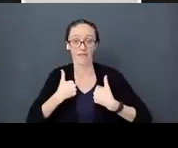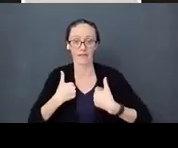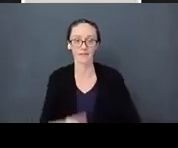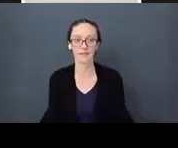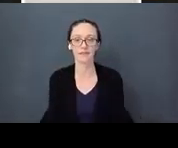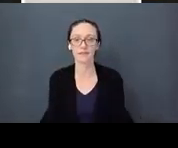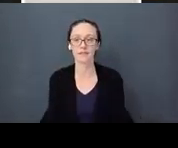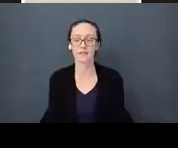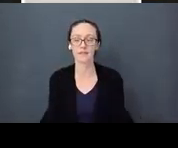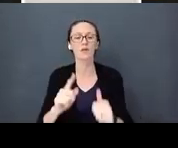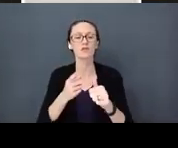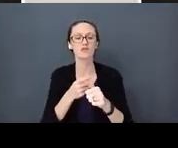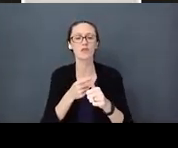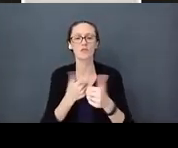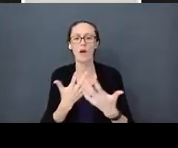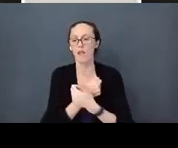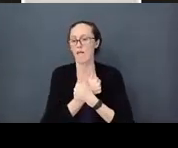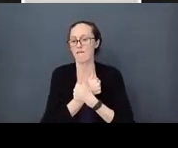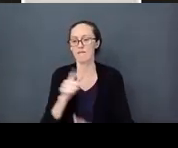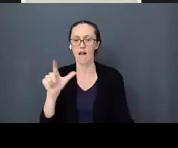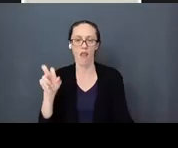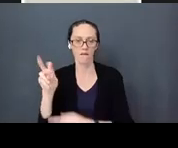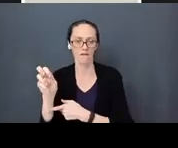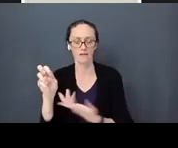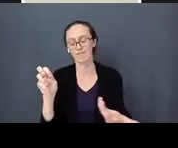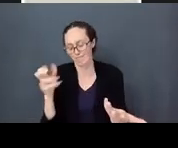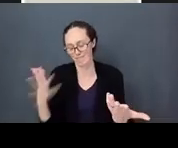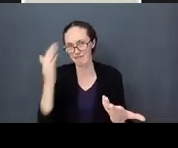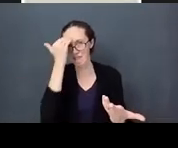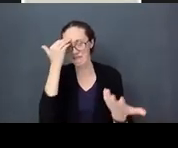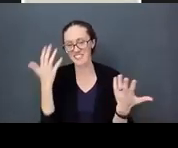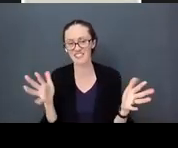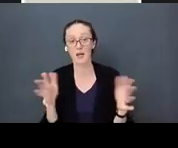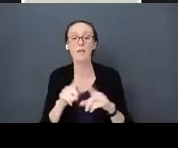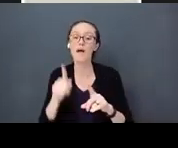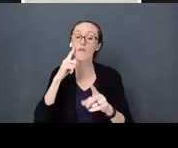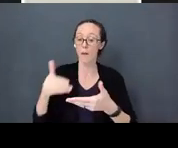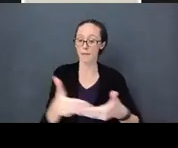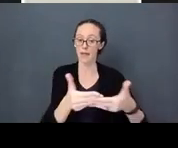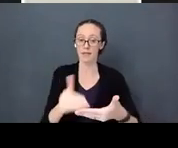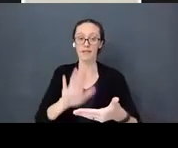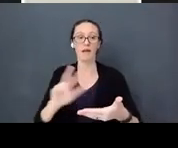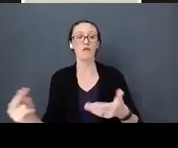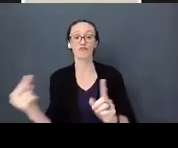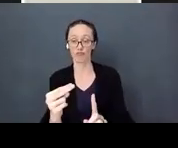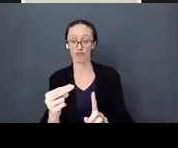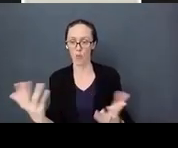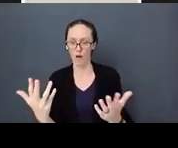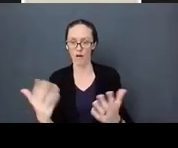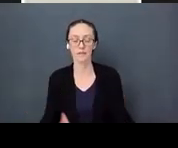We start with Love. We all know what love is, but from a baby’s perspective, love means what?